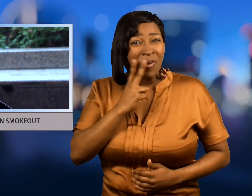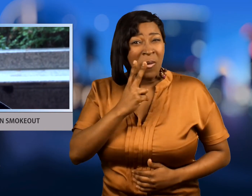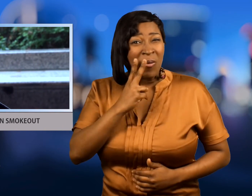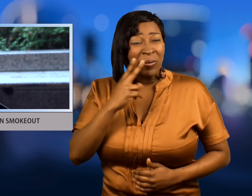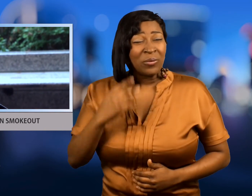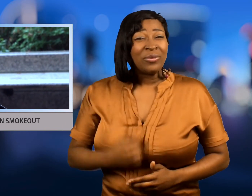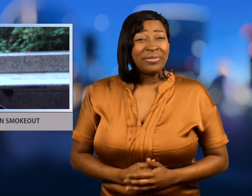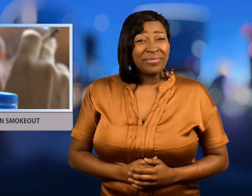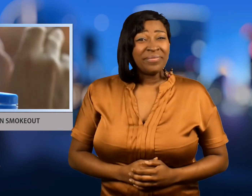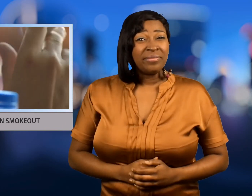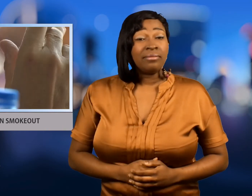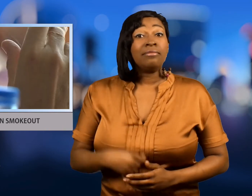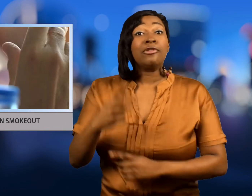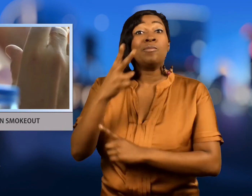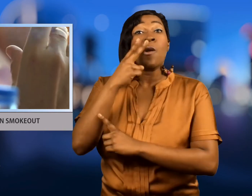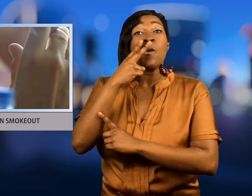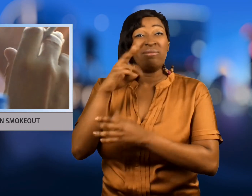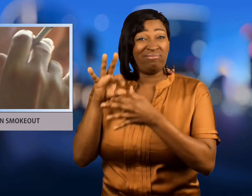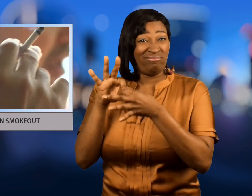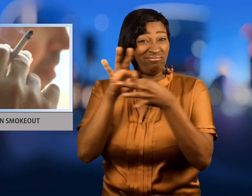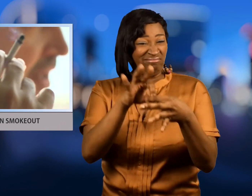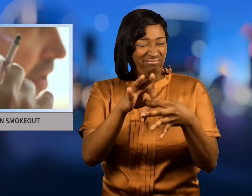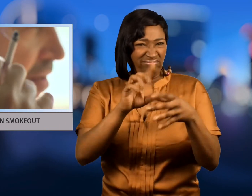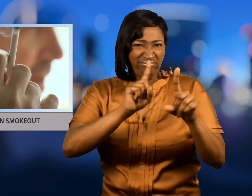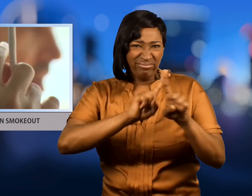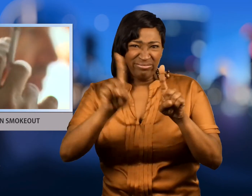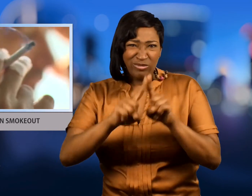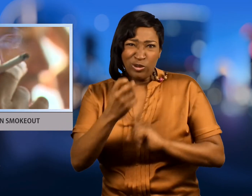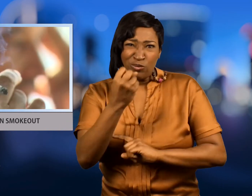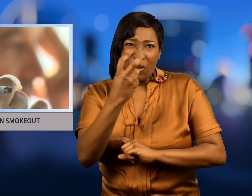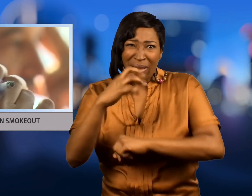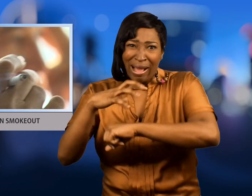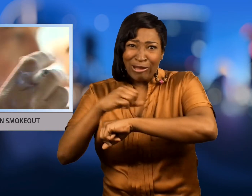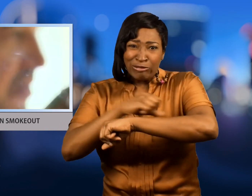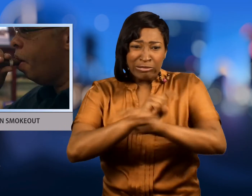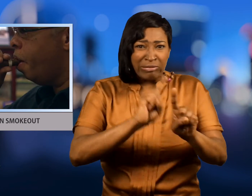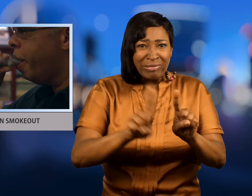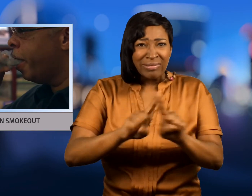Smoking is associated with at least 12 cancers.